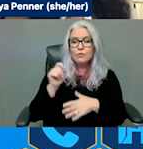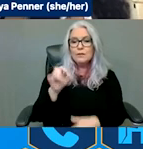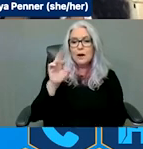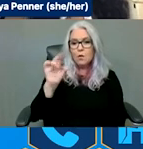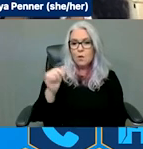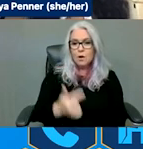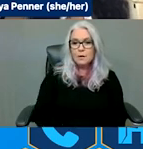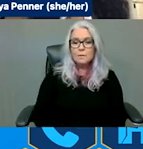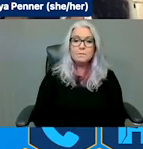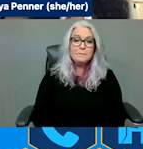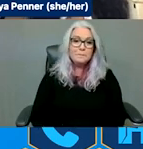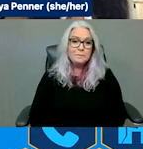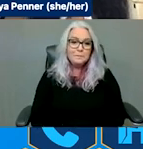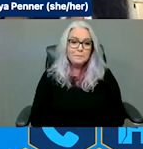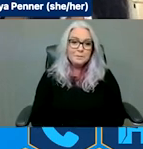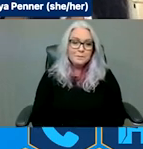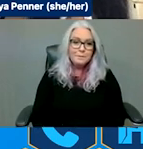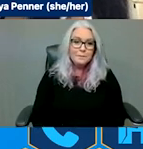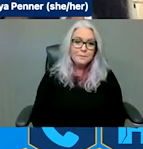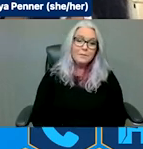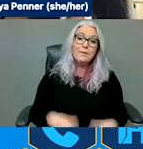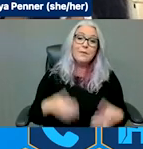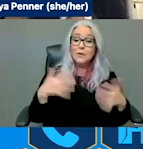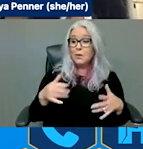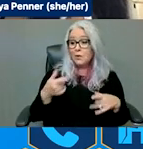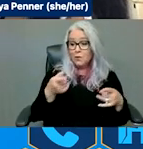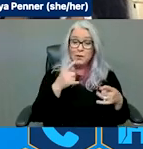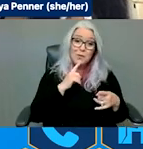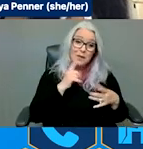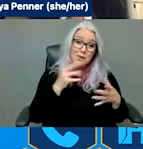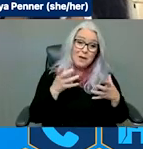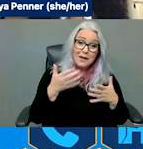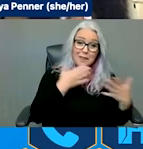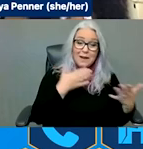Lastly, we want to thank you all for hanging out with us today and having us for this